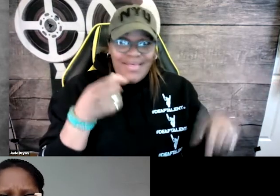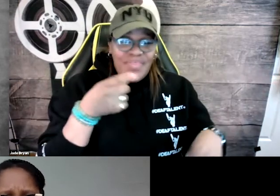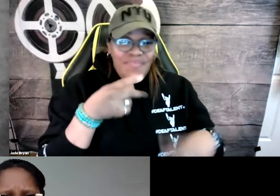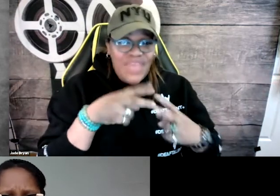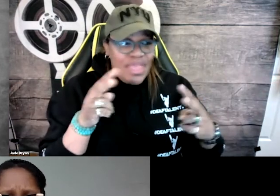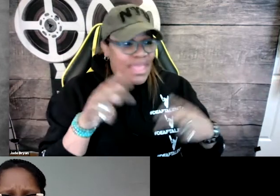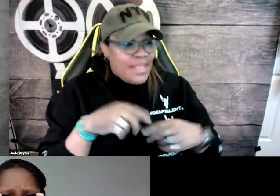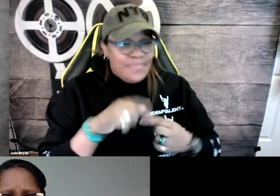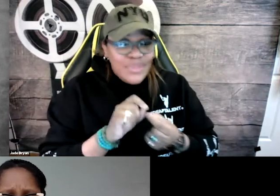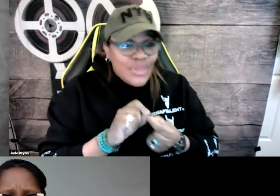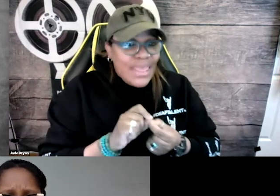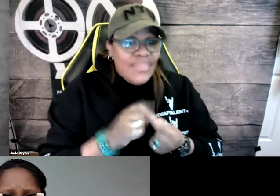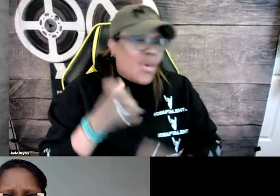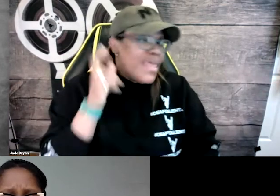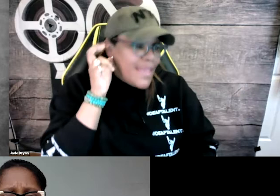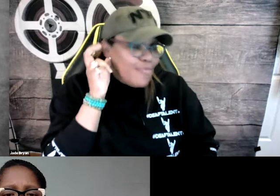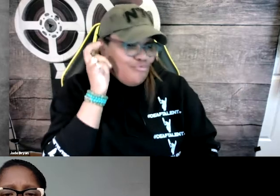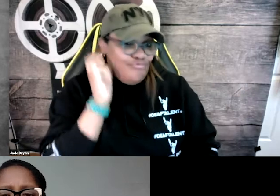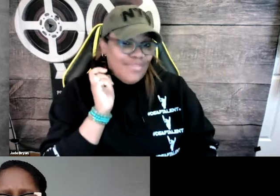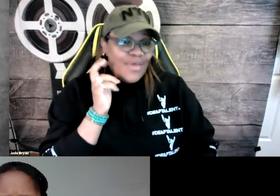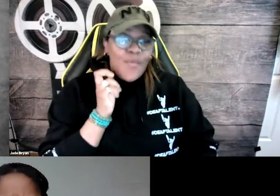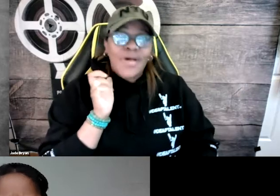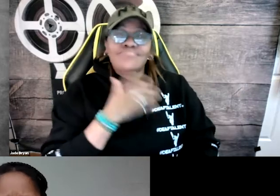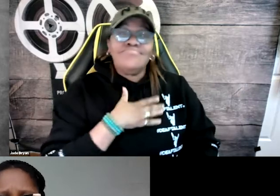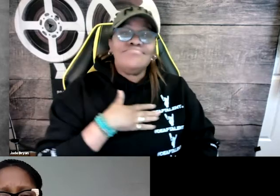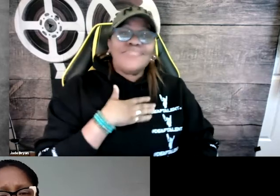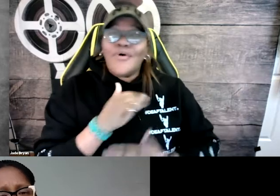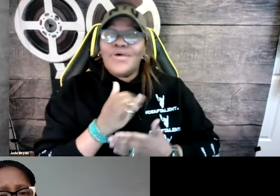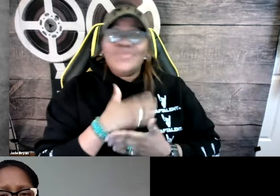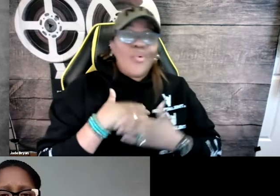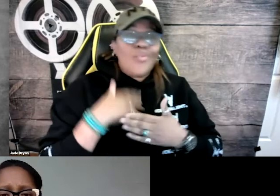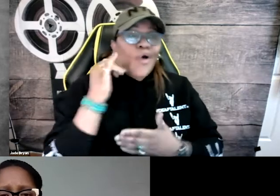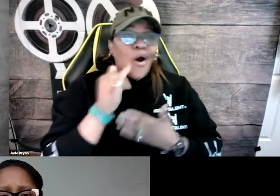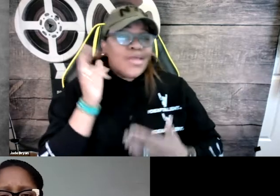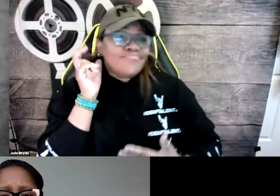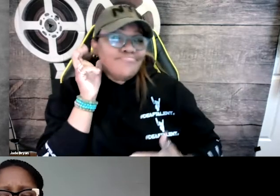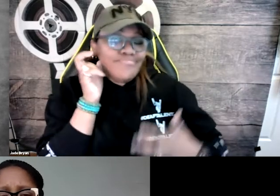if you don't have that information, we have to be very precise. And so hearing people are able to listen